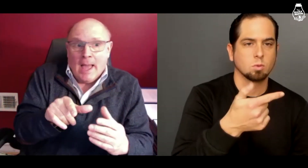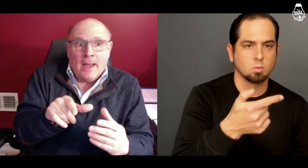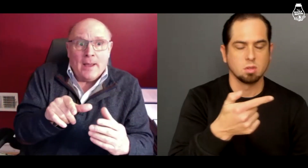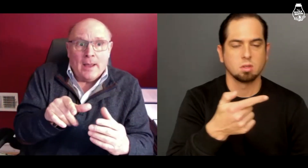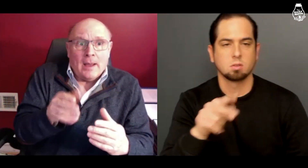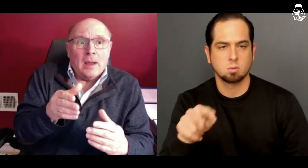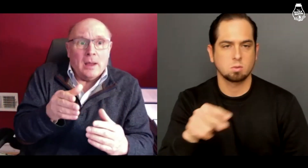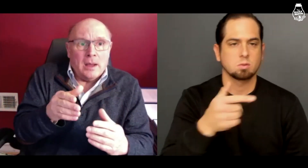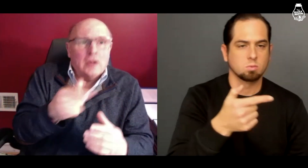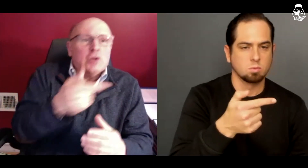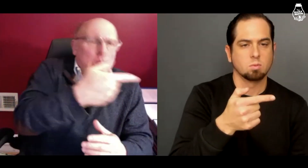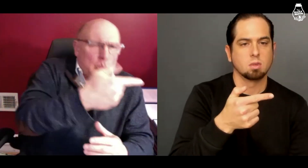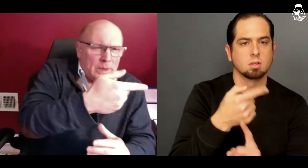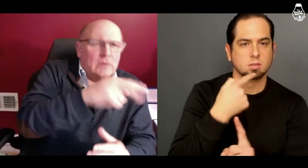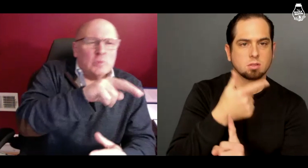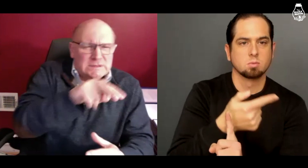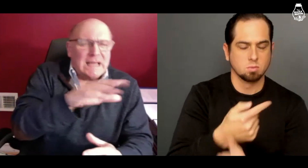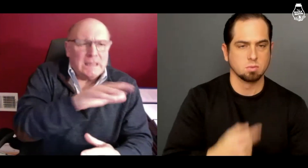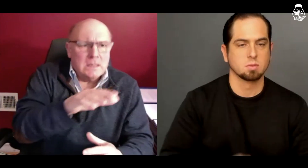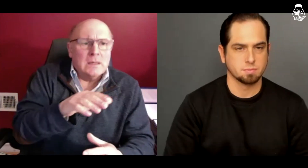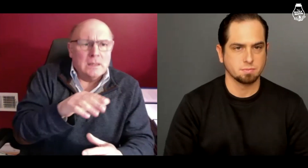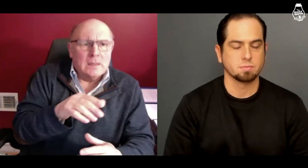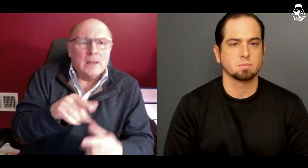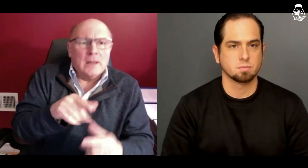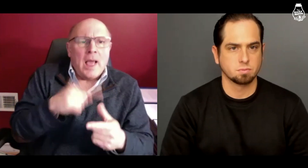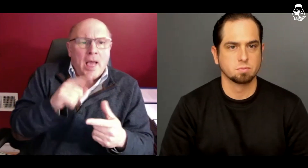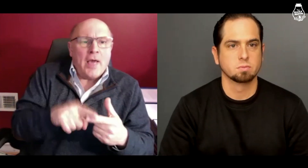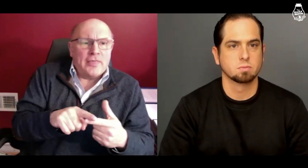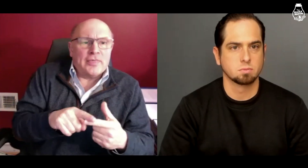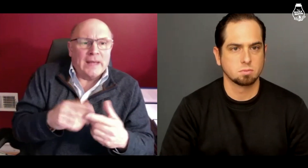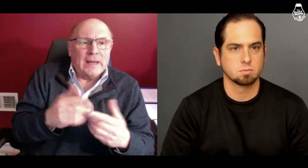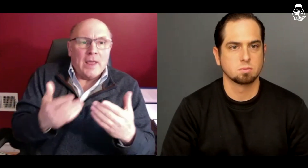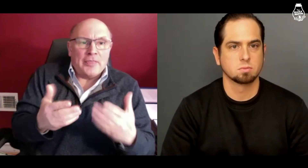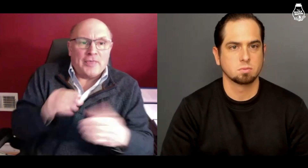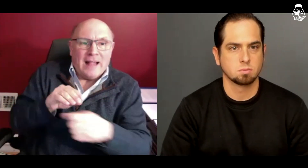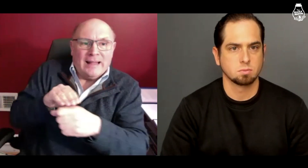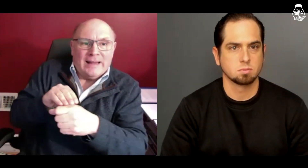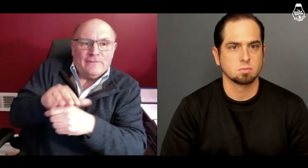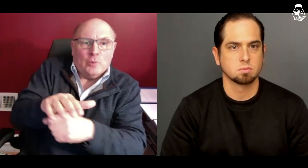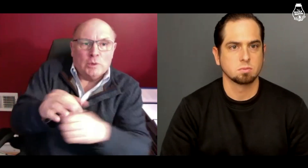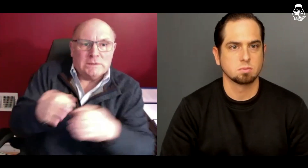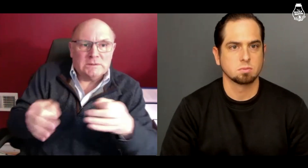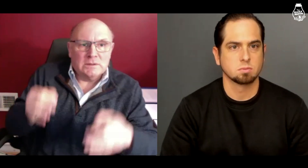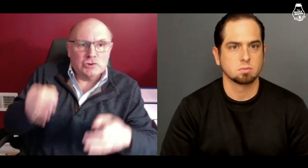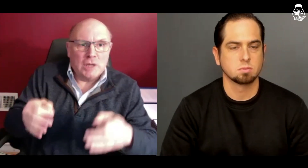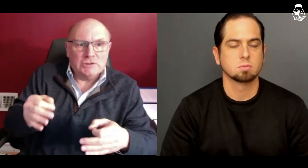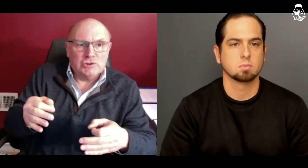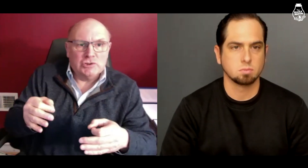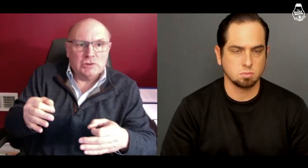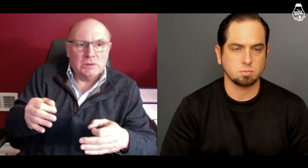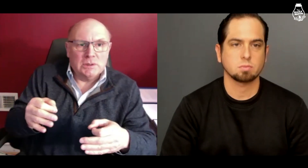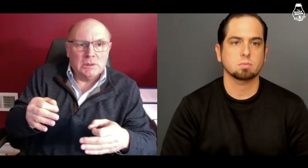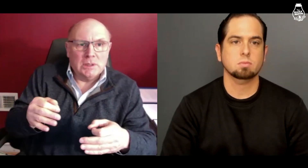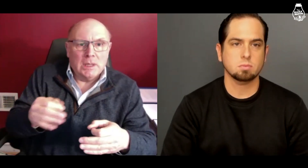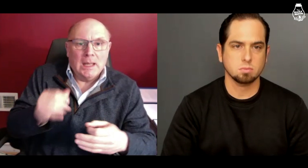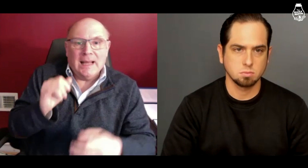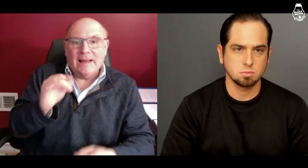The 22nd or the 21st. On either day, then that may influence the judge.